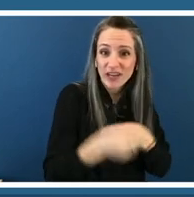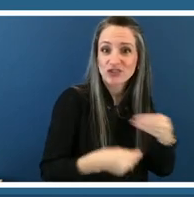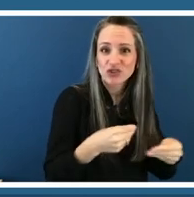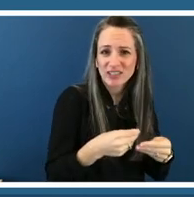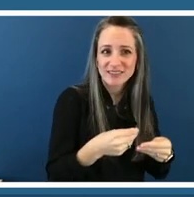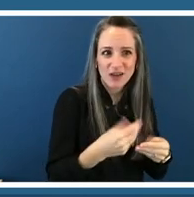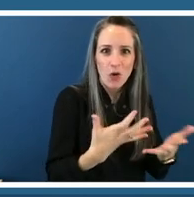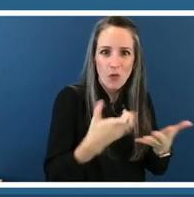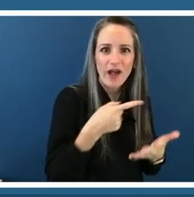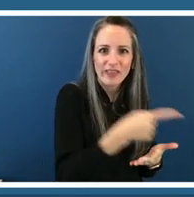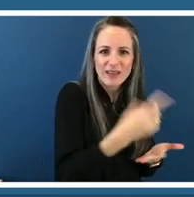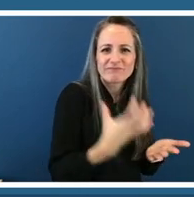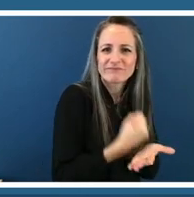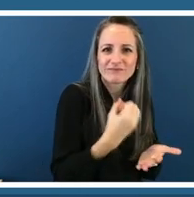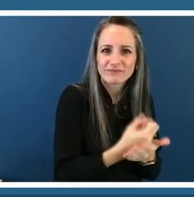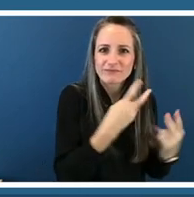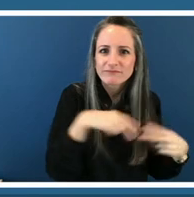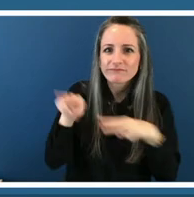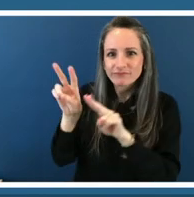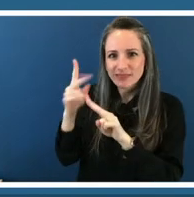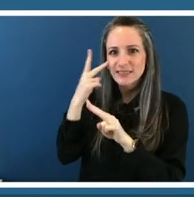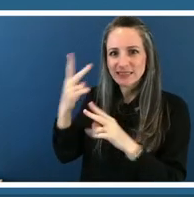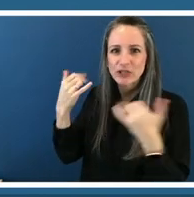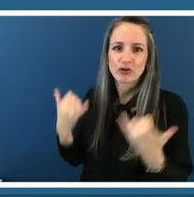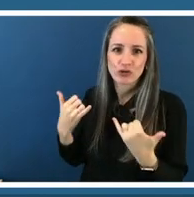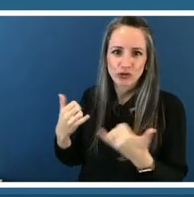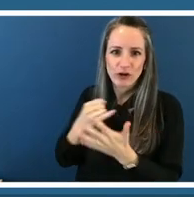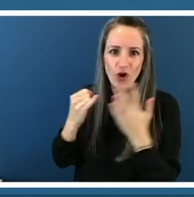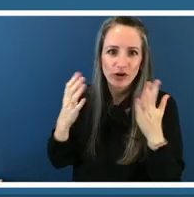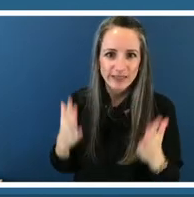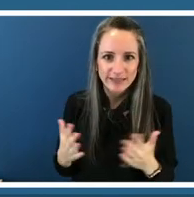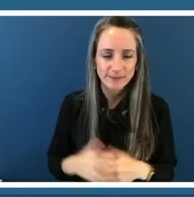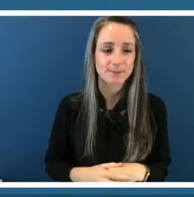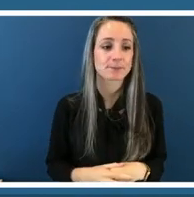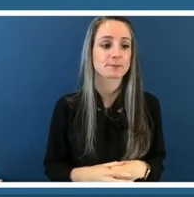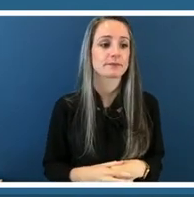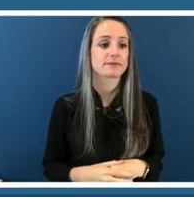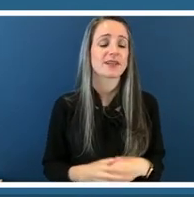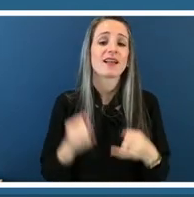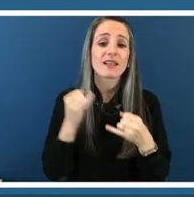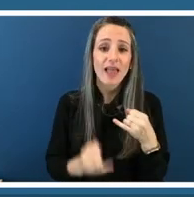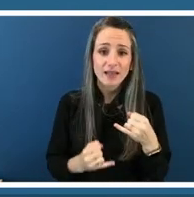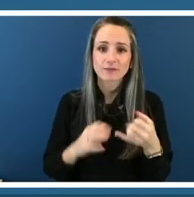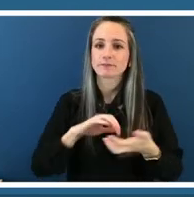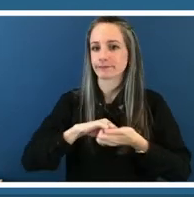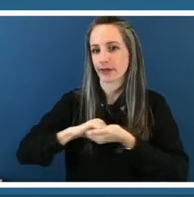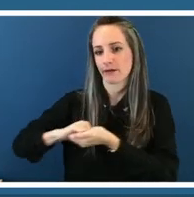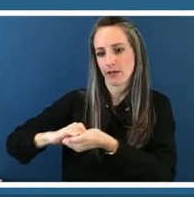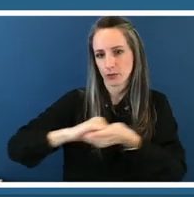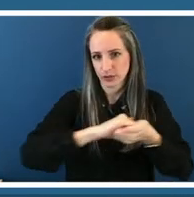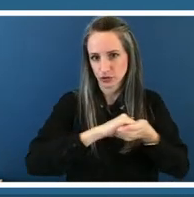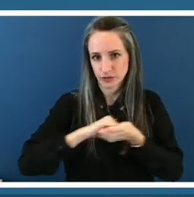opportunity and last but not least last but not least collaboration